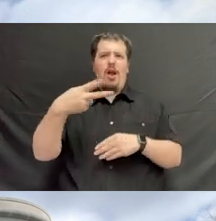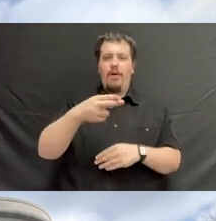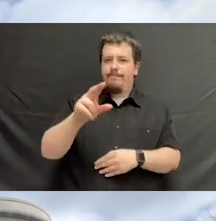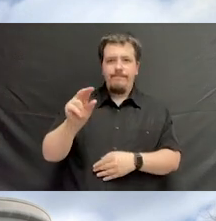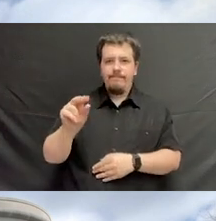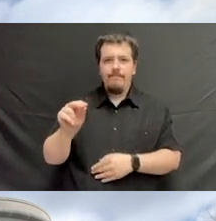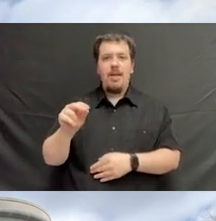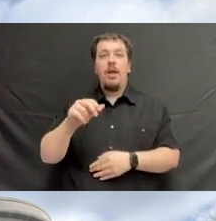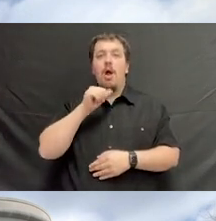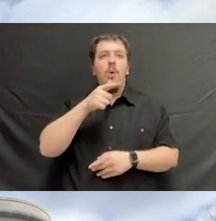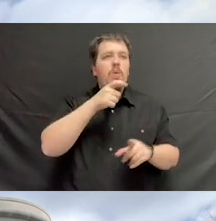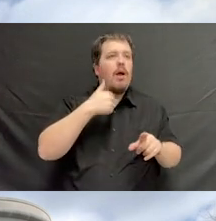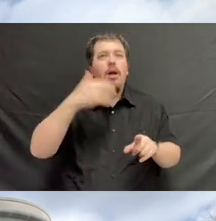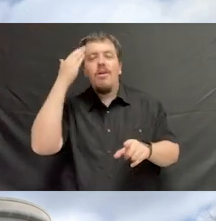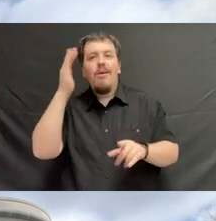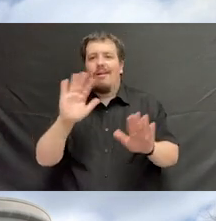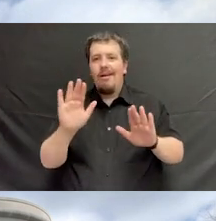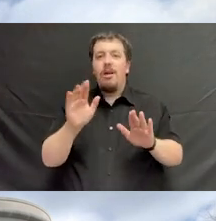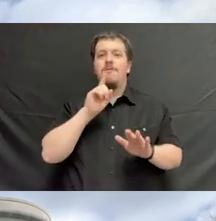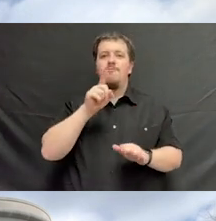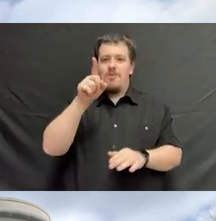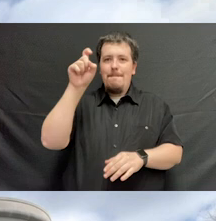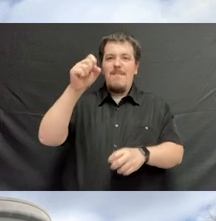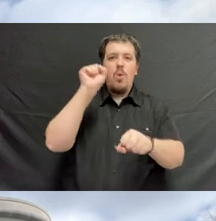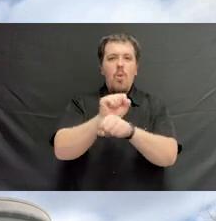It's not who you know. You're gonna have to work hard